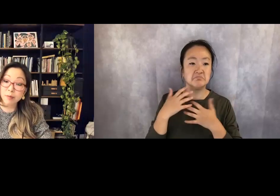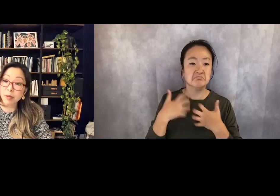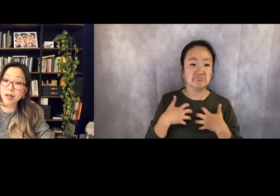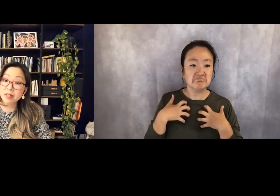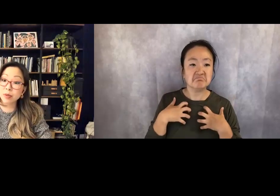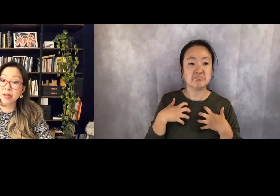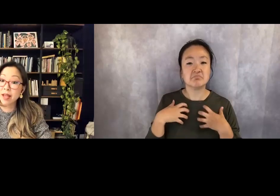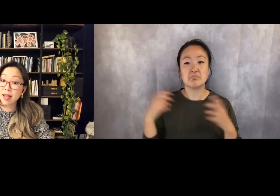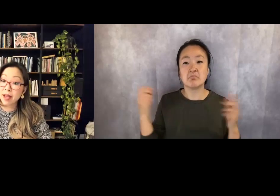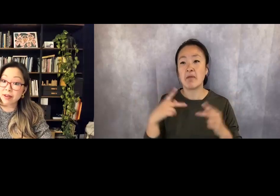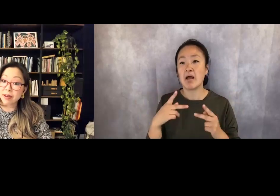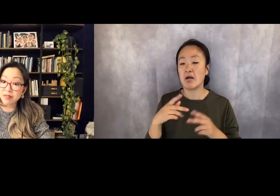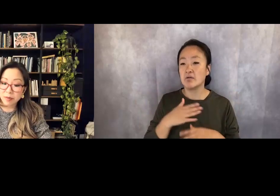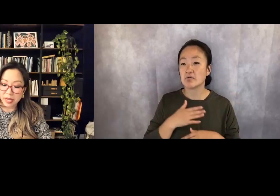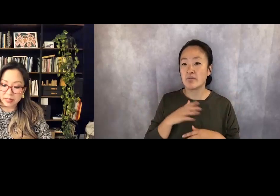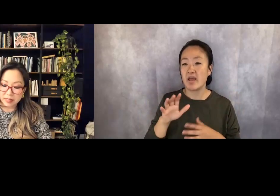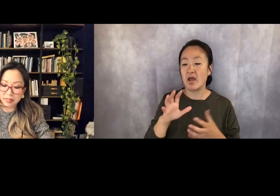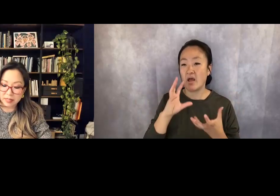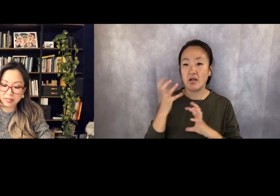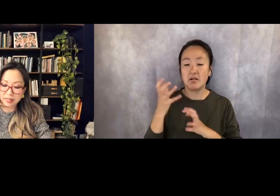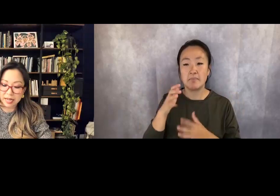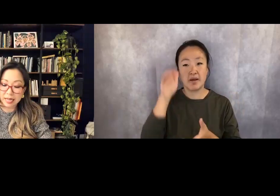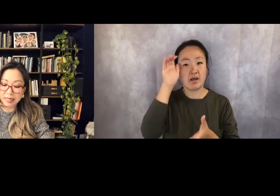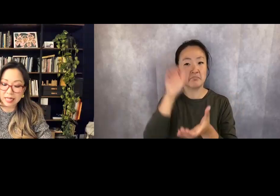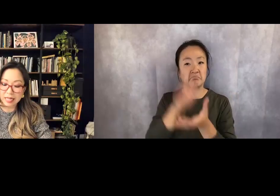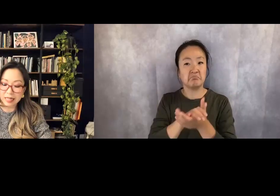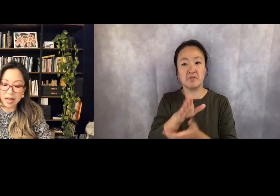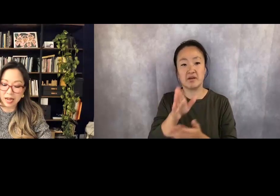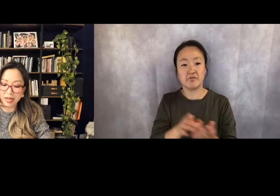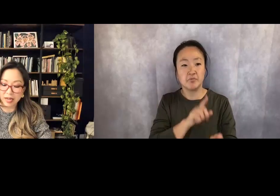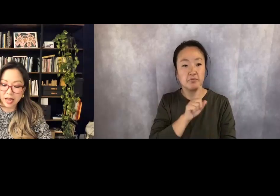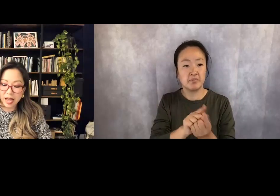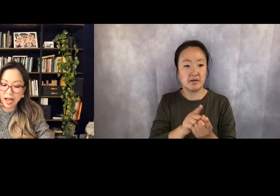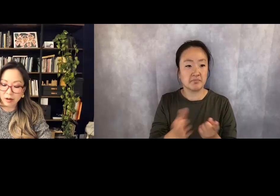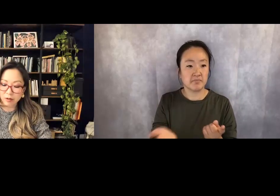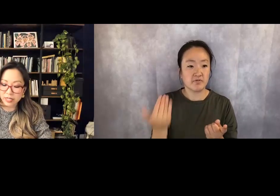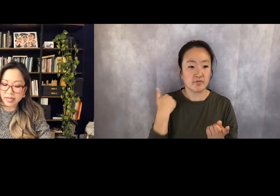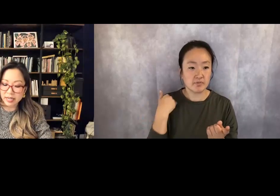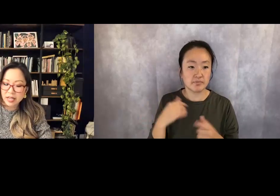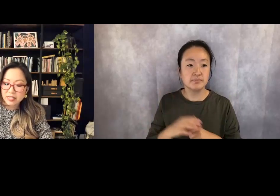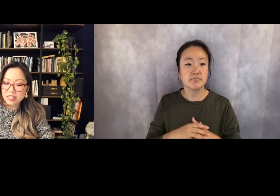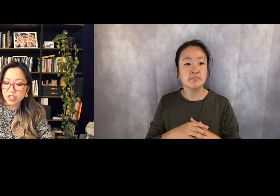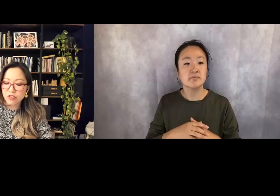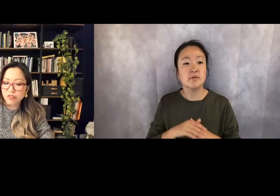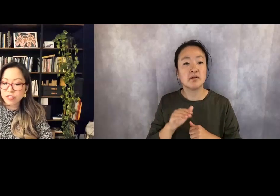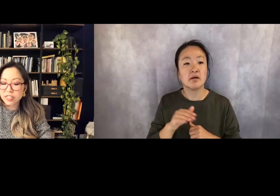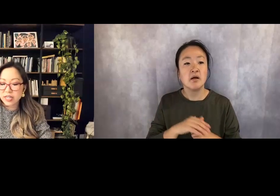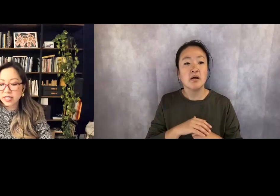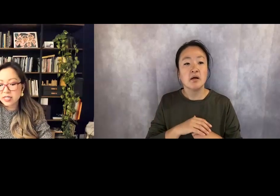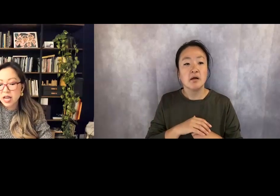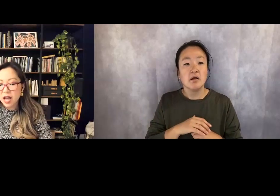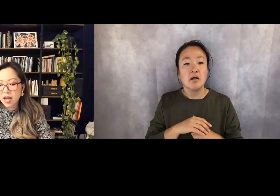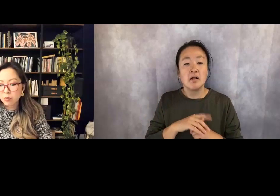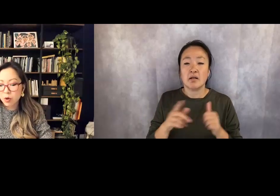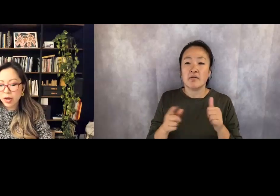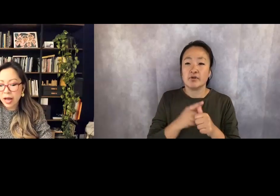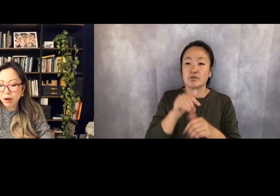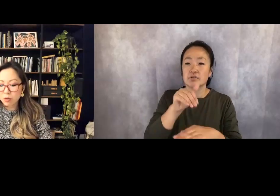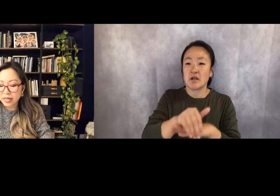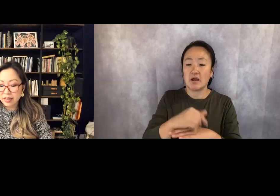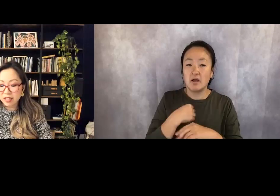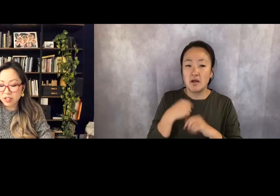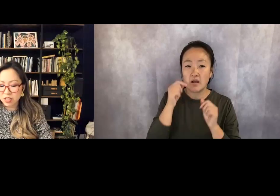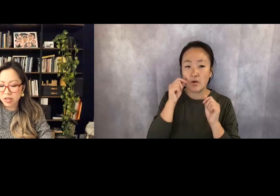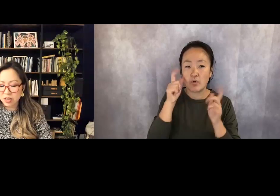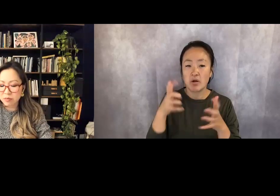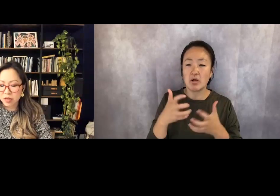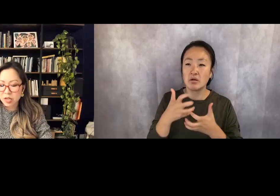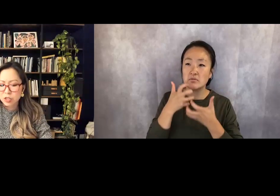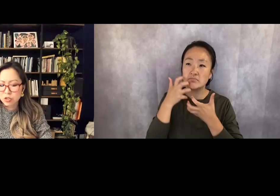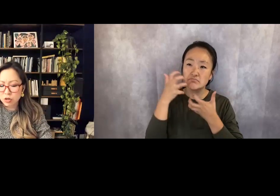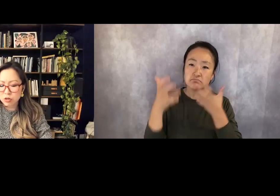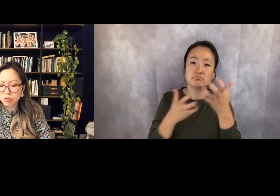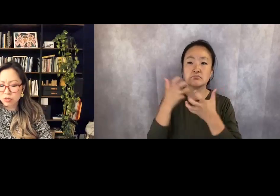My husband had never met, and that lie hounding since the first night I woke howling next